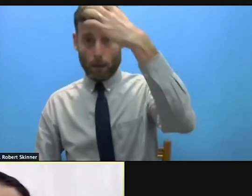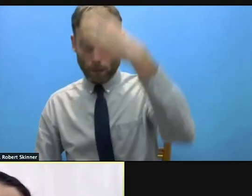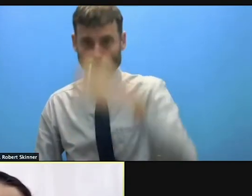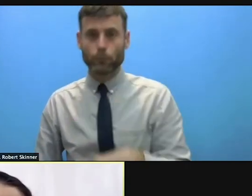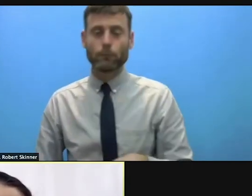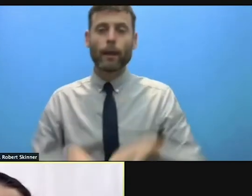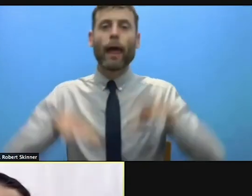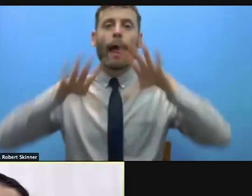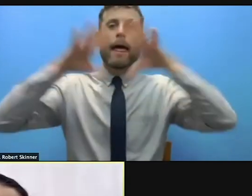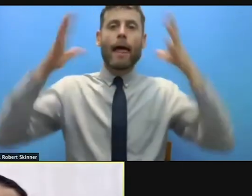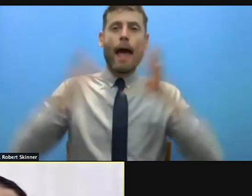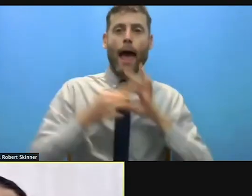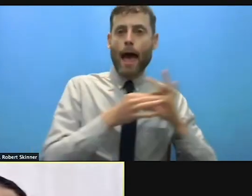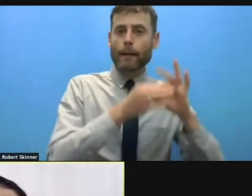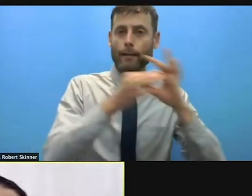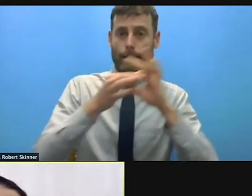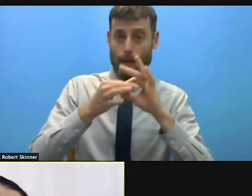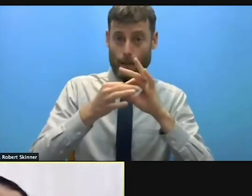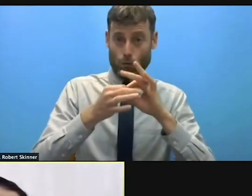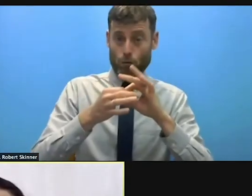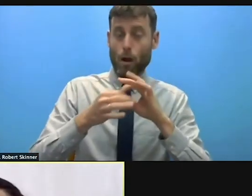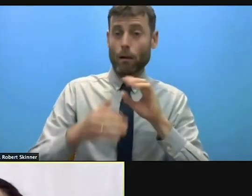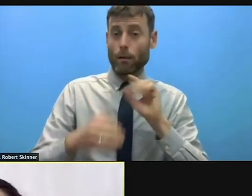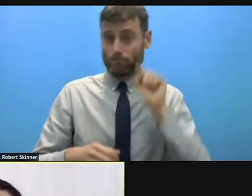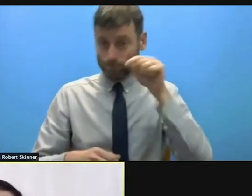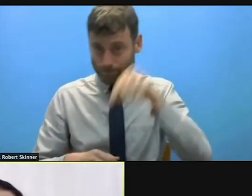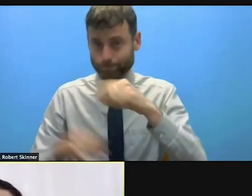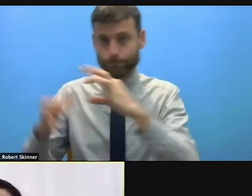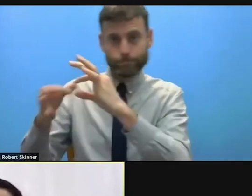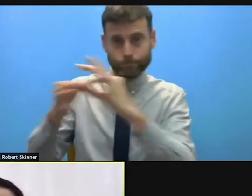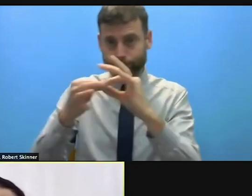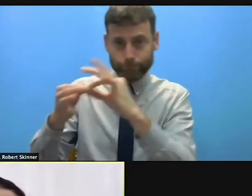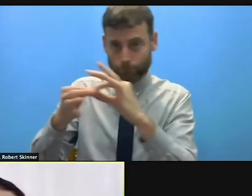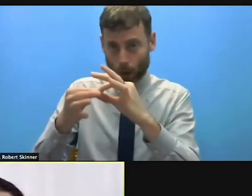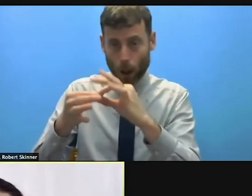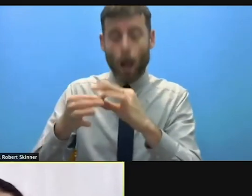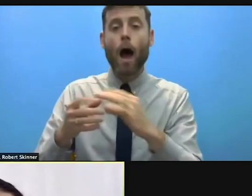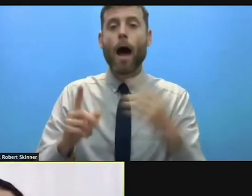work also in an articulated manner following up the community in the technical issues,